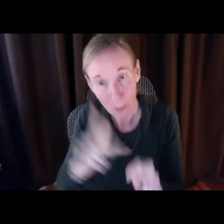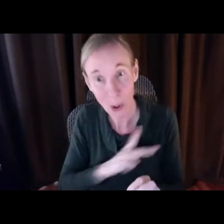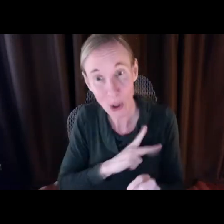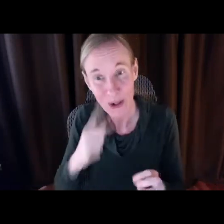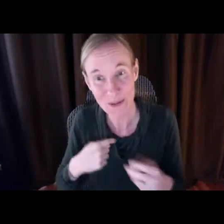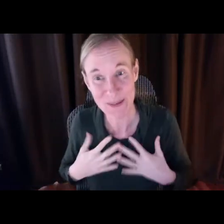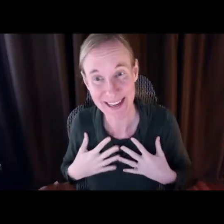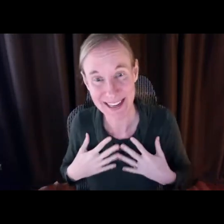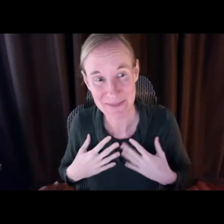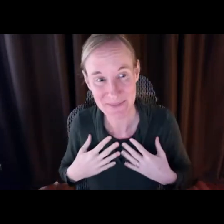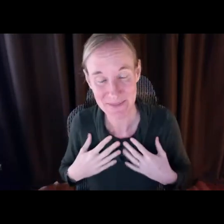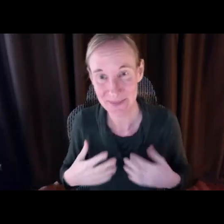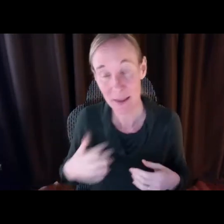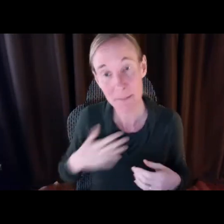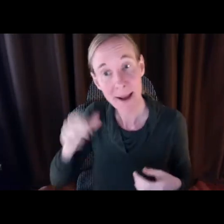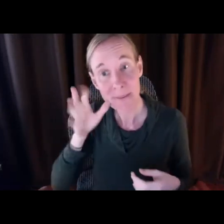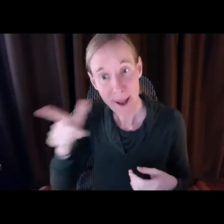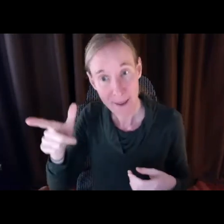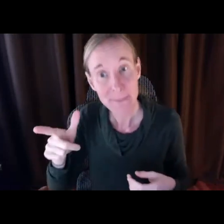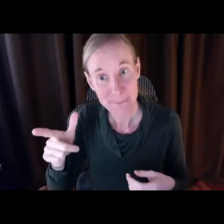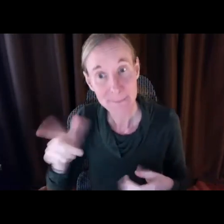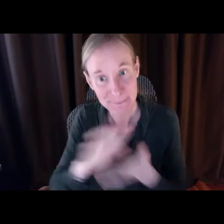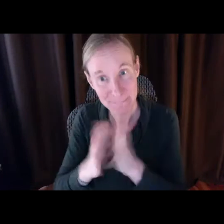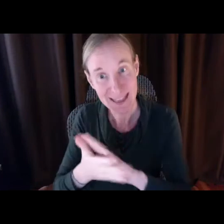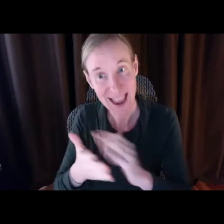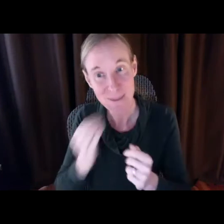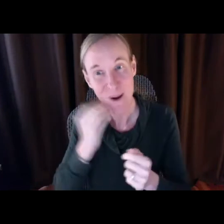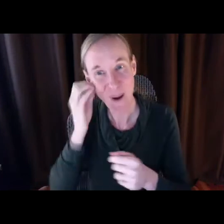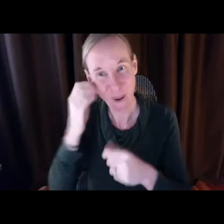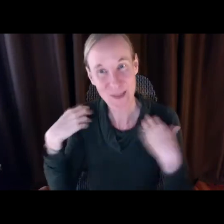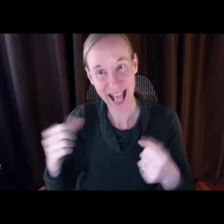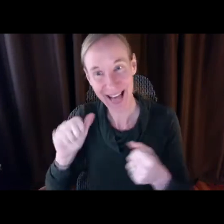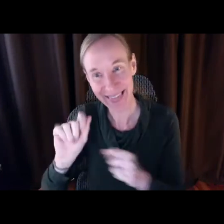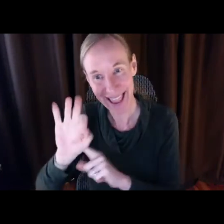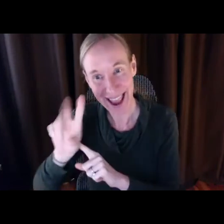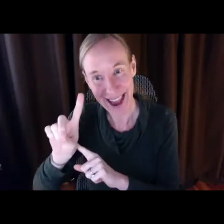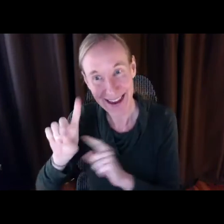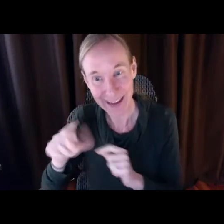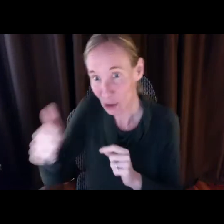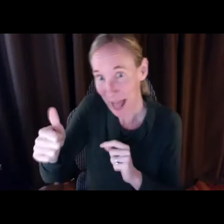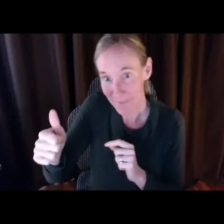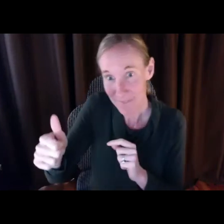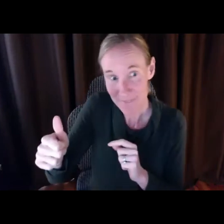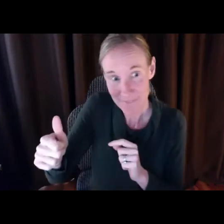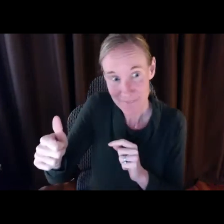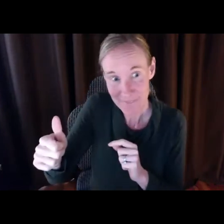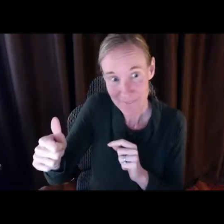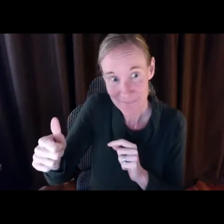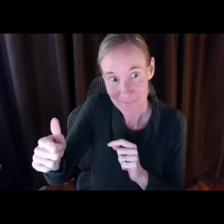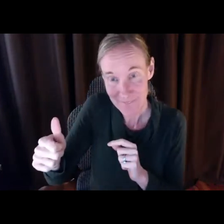continue to bring to this ever important issue. And this is a personal one for me. Later in life, my mom became a home